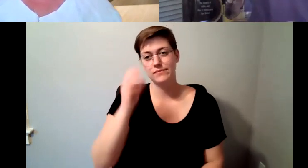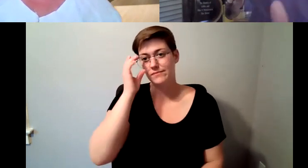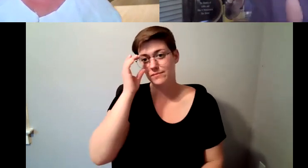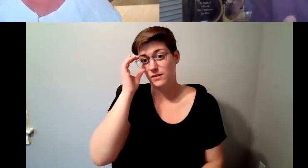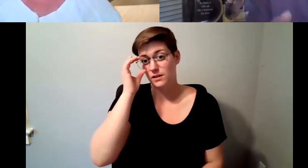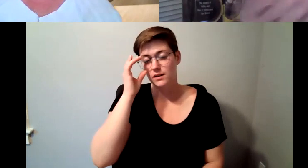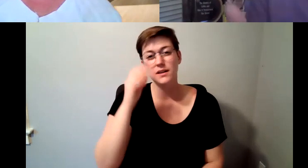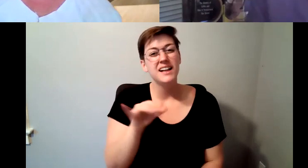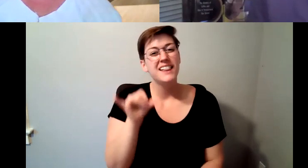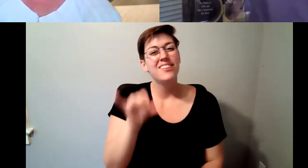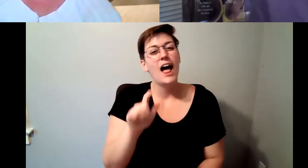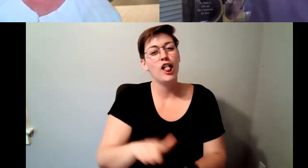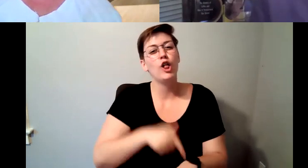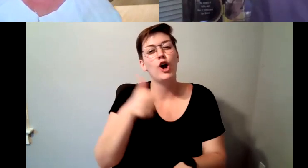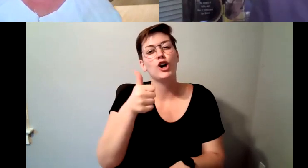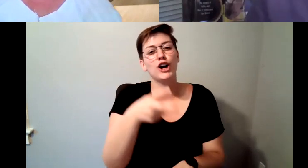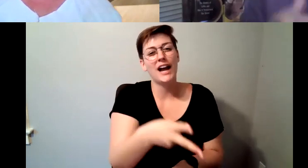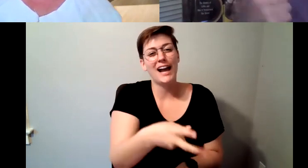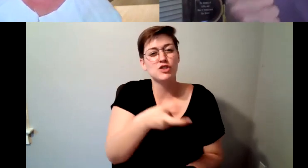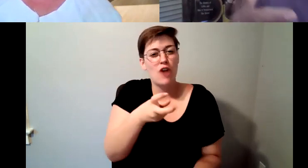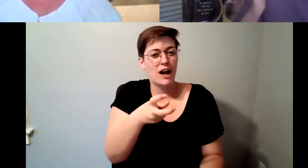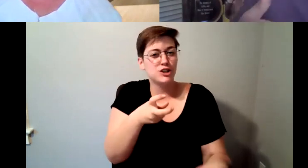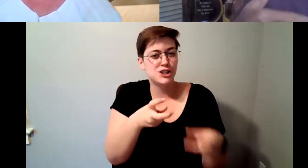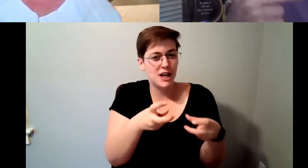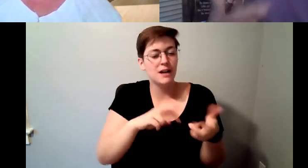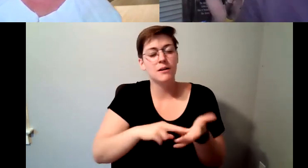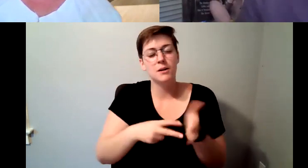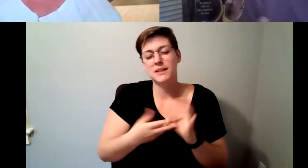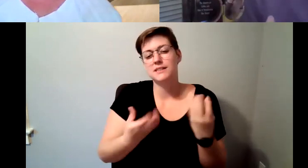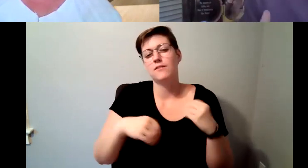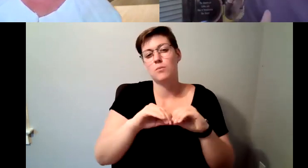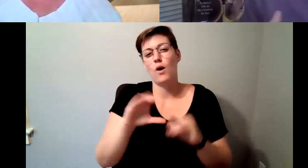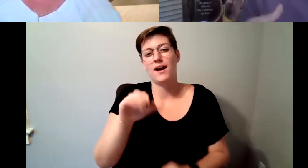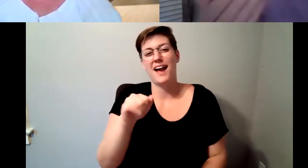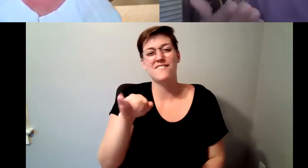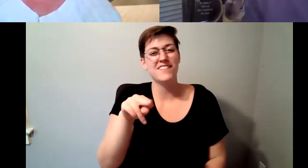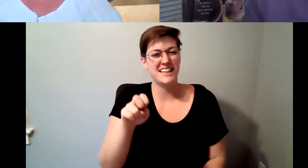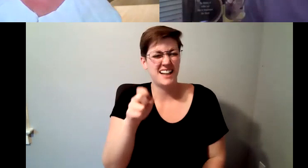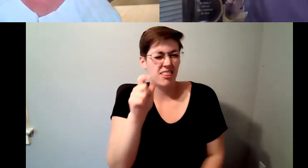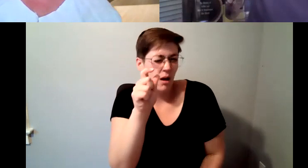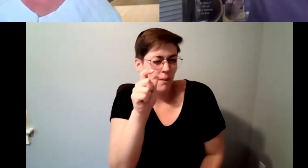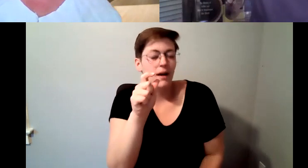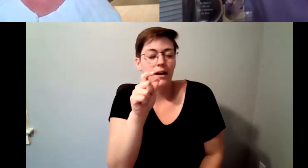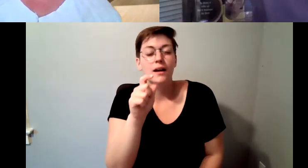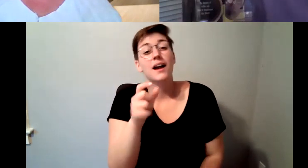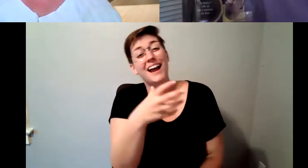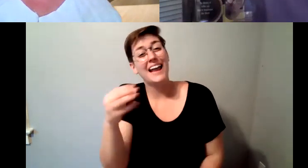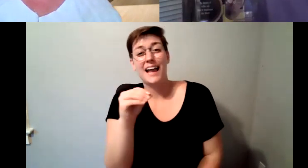a little bit a little bit more caffeine always has when well brewed has a good flavor a big bigger flavor so it's.